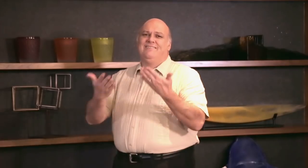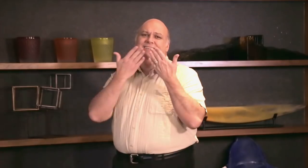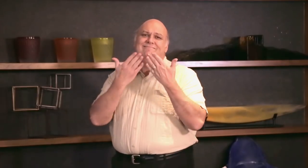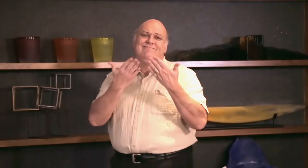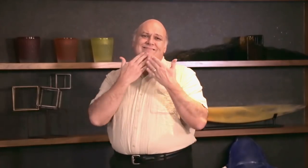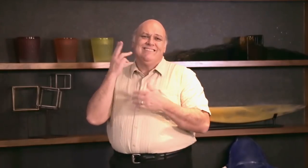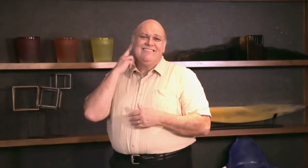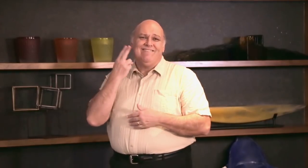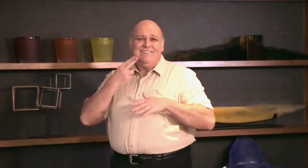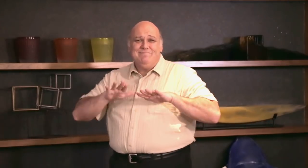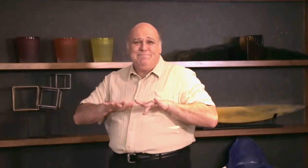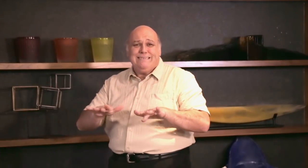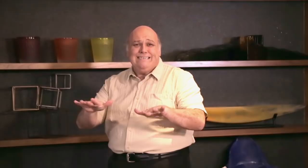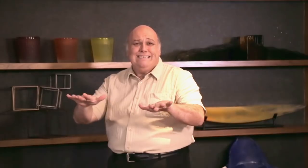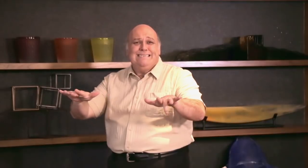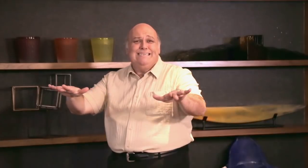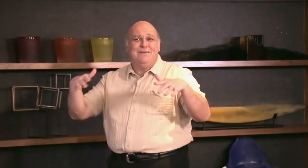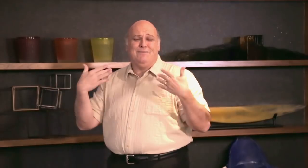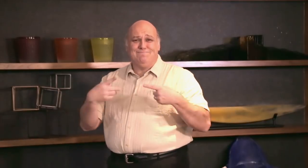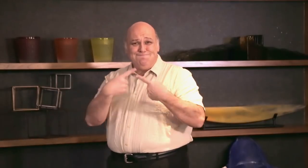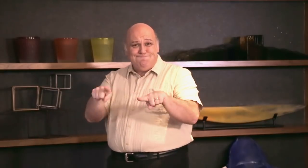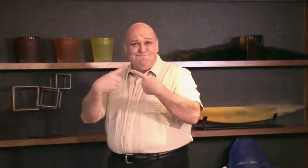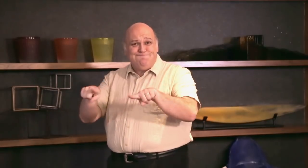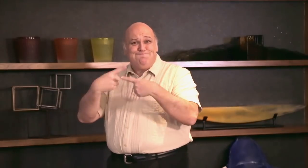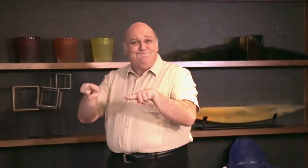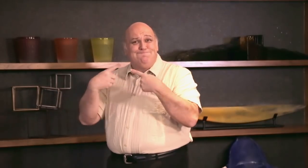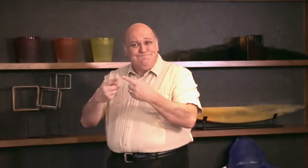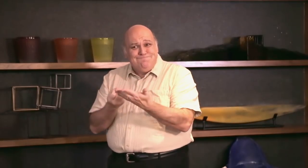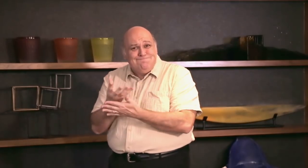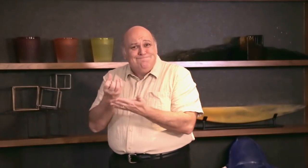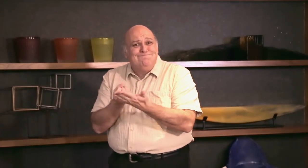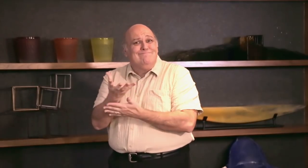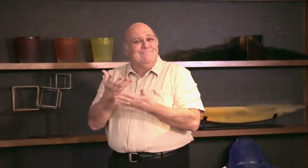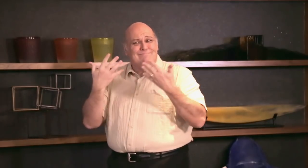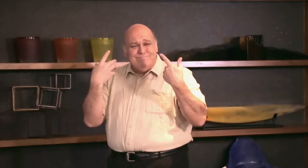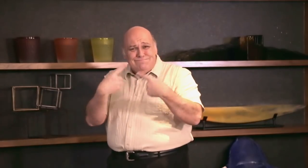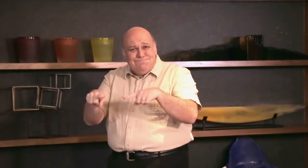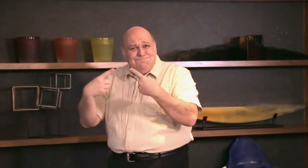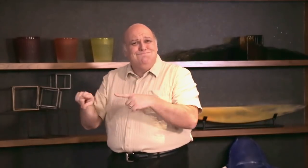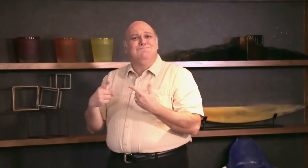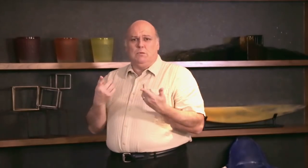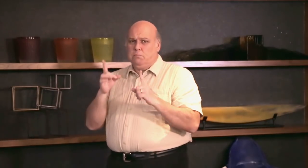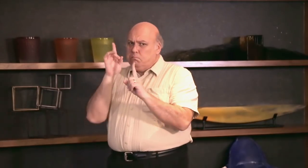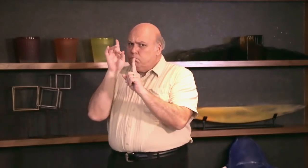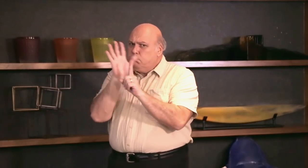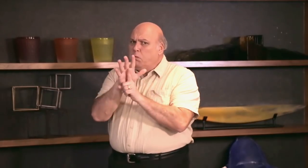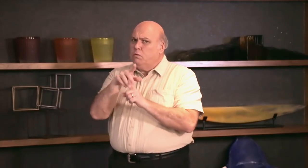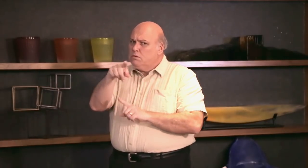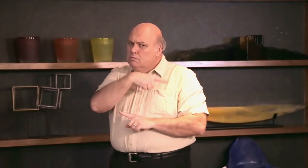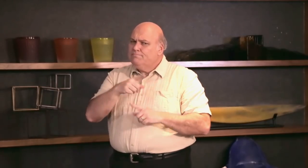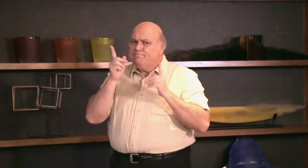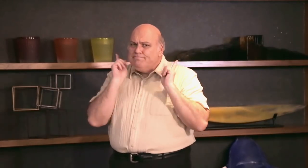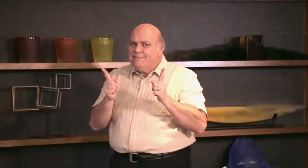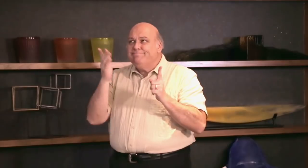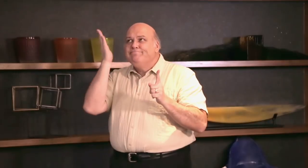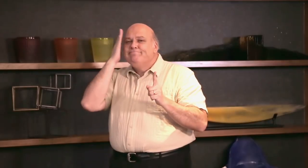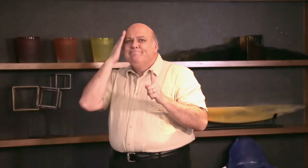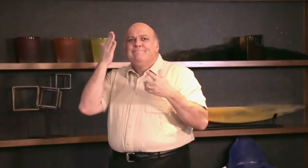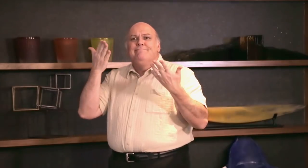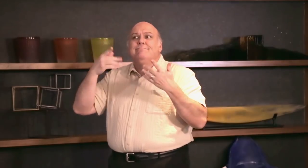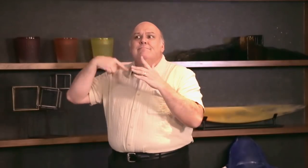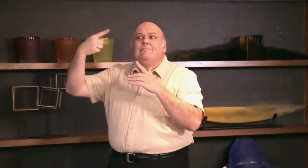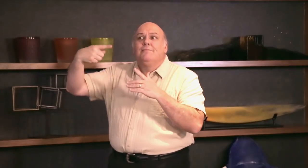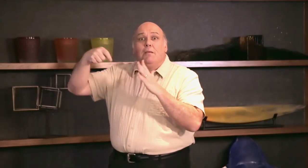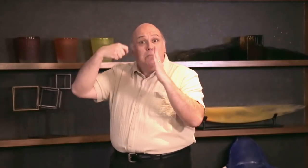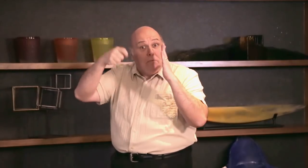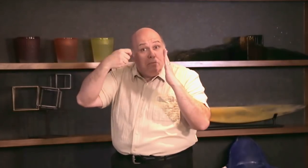Thanks for todays' Deafbeat stories... we all want to follow and get updates on what's happening